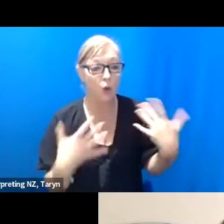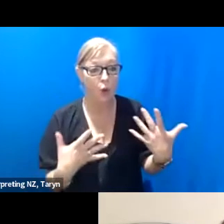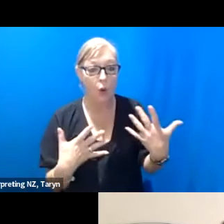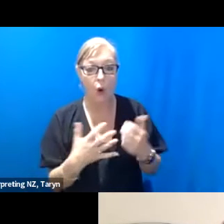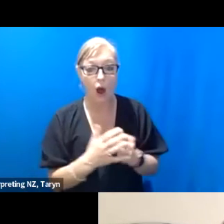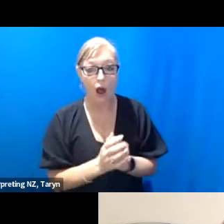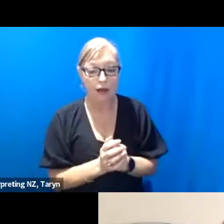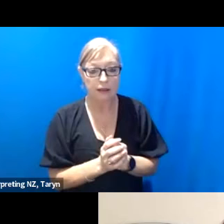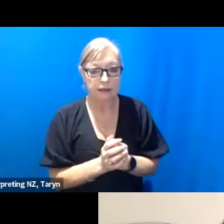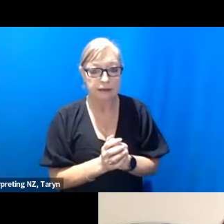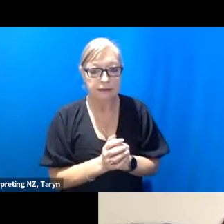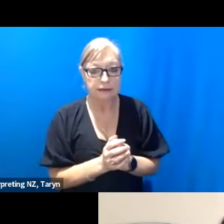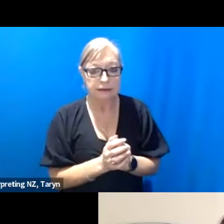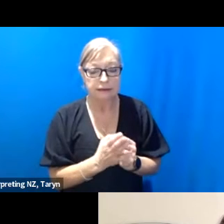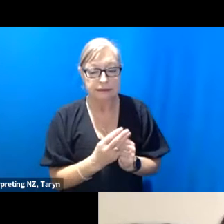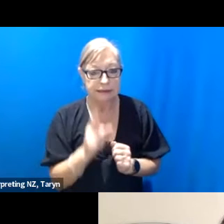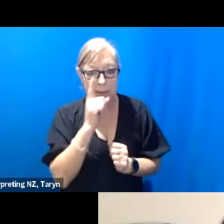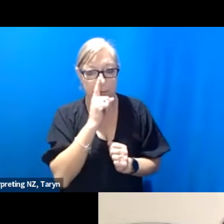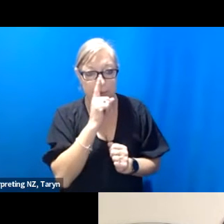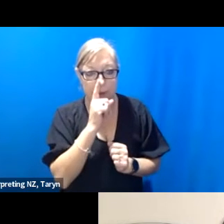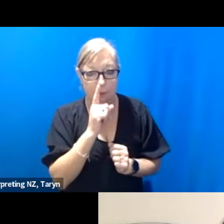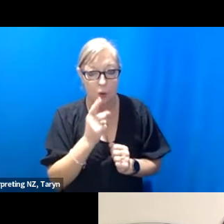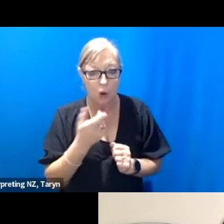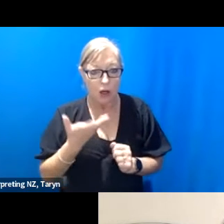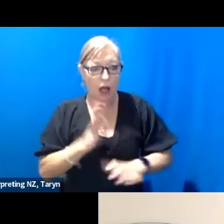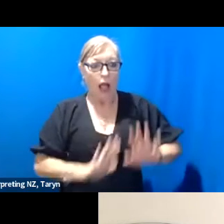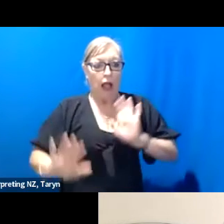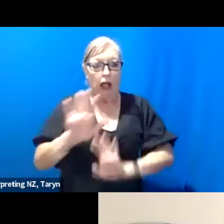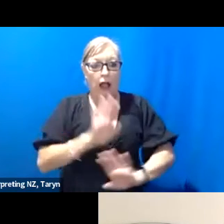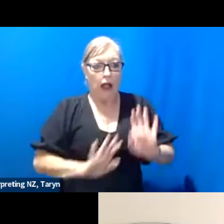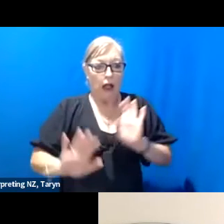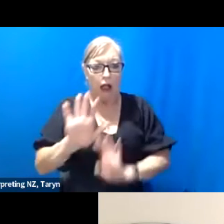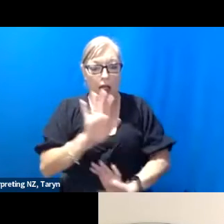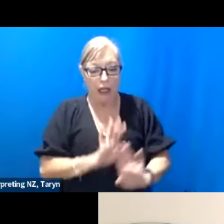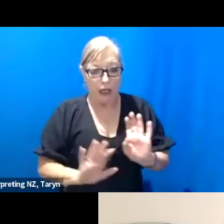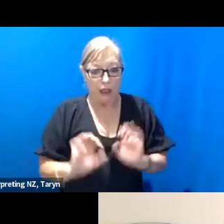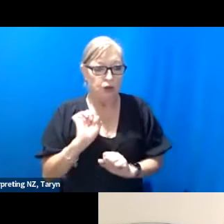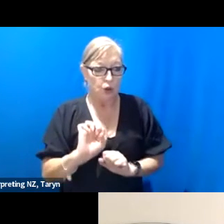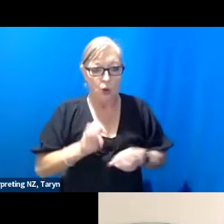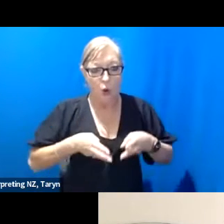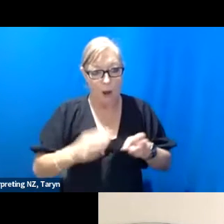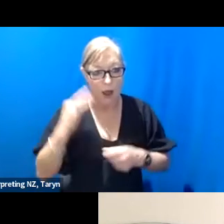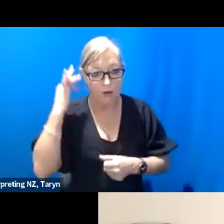somehow there's a bit, intrinsically, a bit of resistance to that way of thinking? Not that I can recall… We’ll just do a change of interpreters